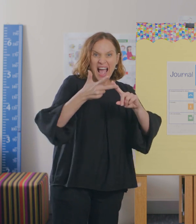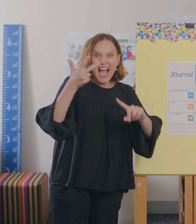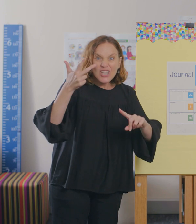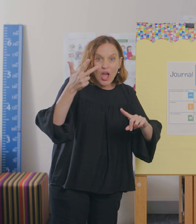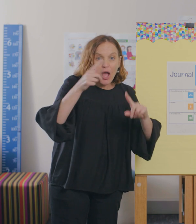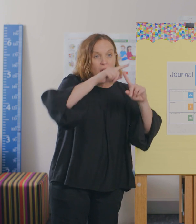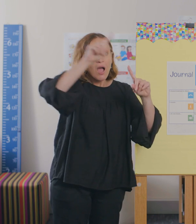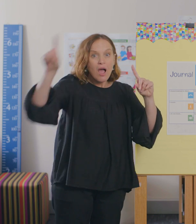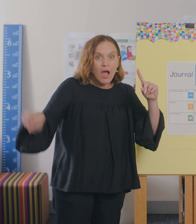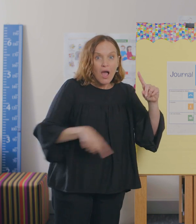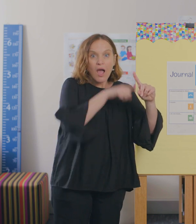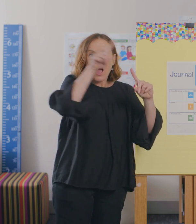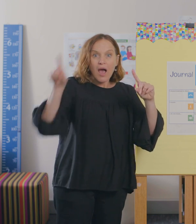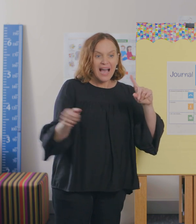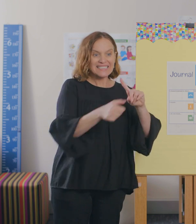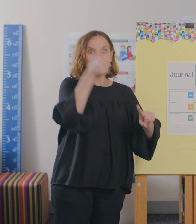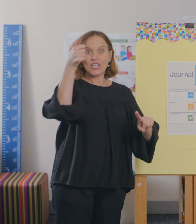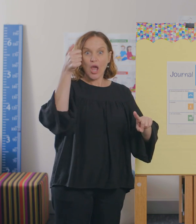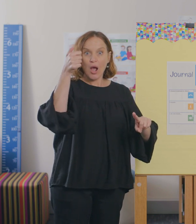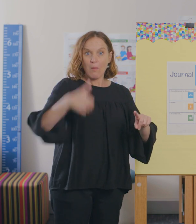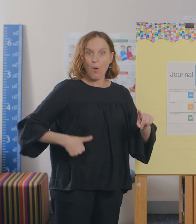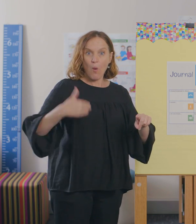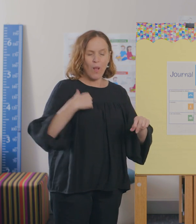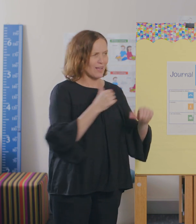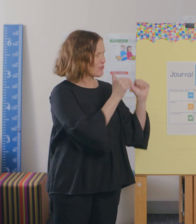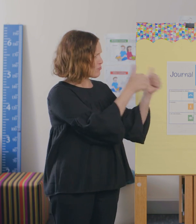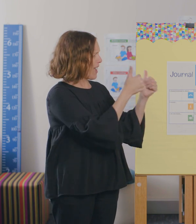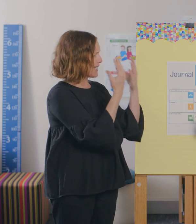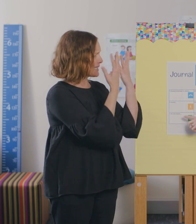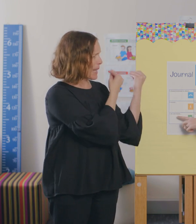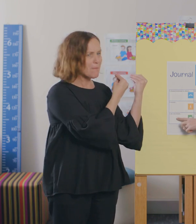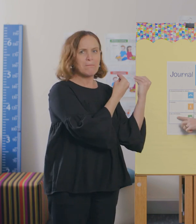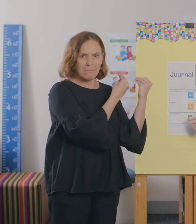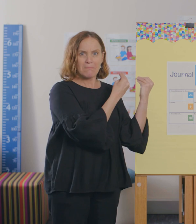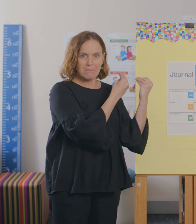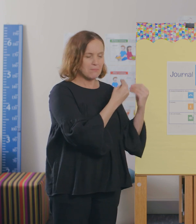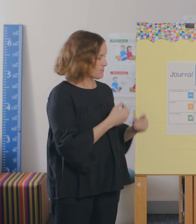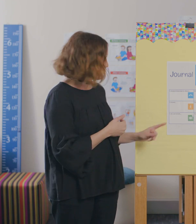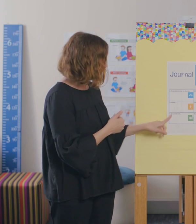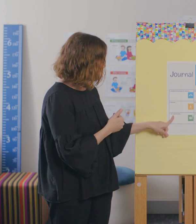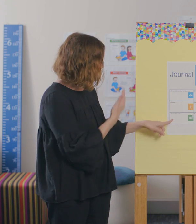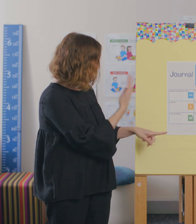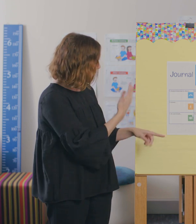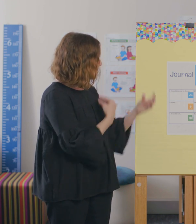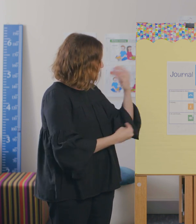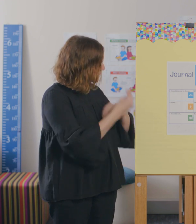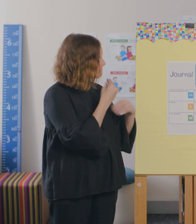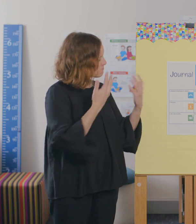and I woke up at 6am, so I had a great sleep. Five: How I eat.